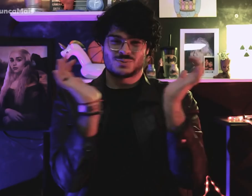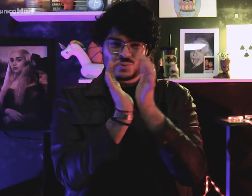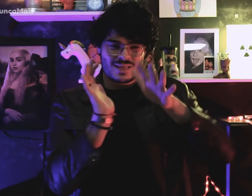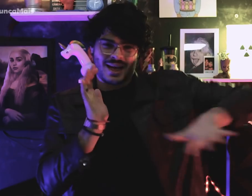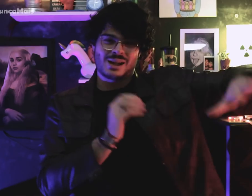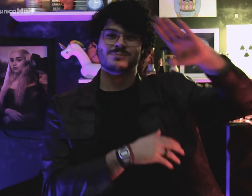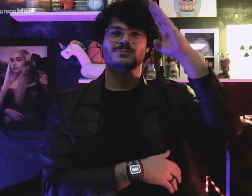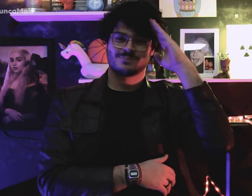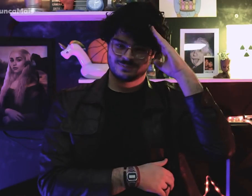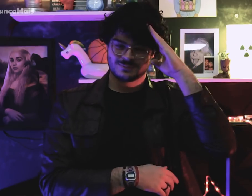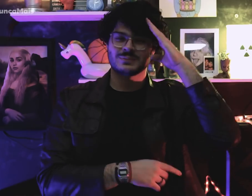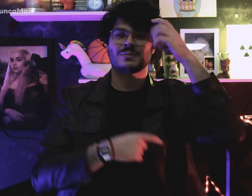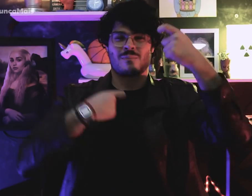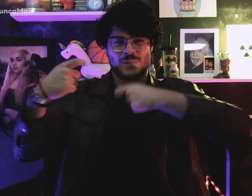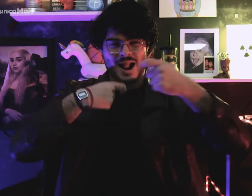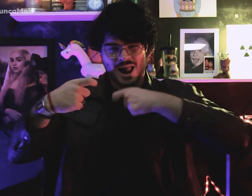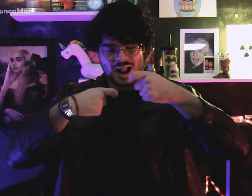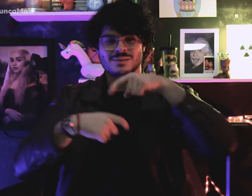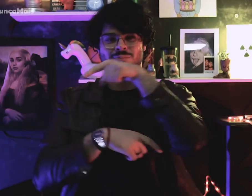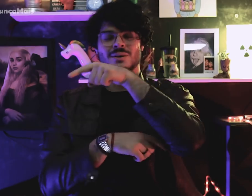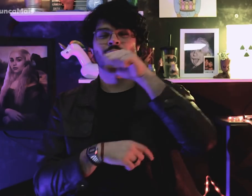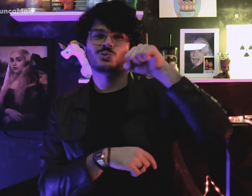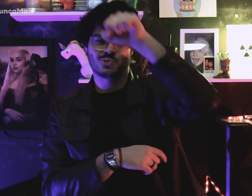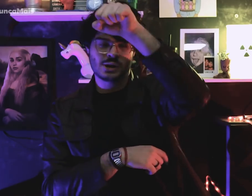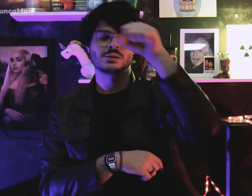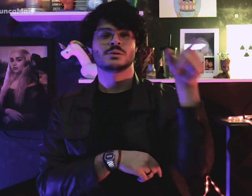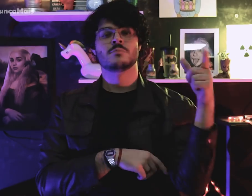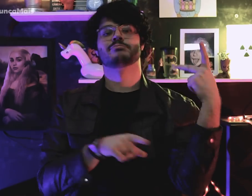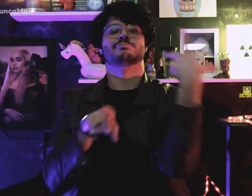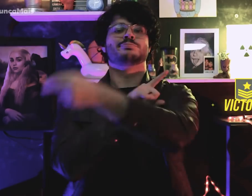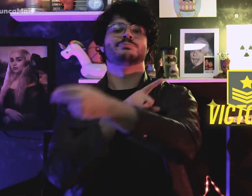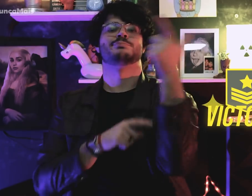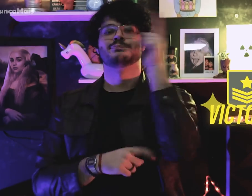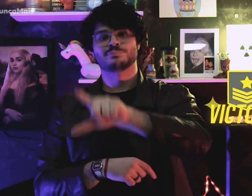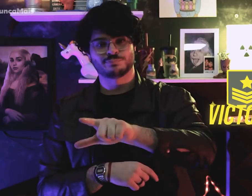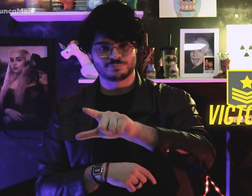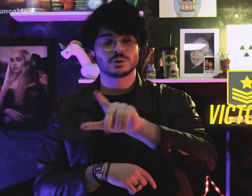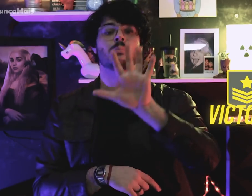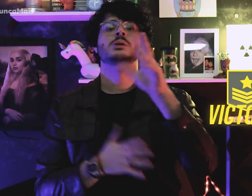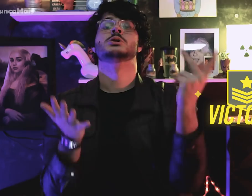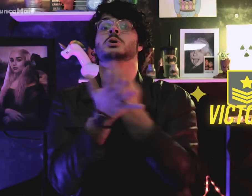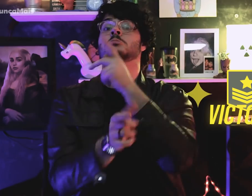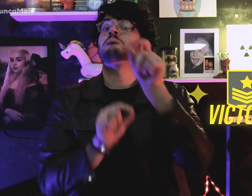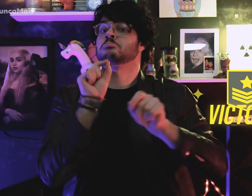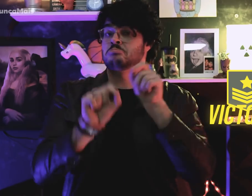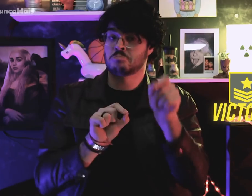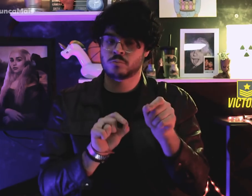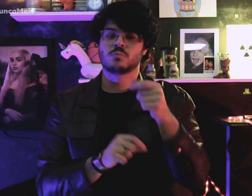As tropas militares venceram a guerrilha, como resultado,